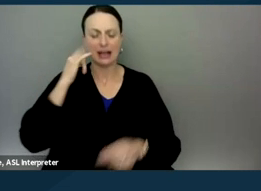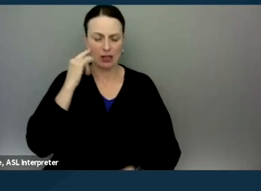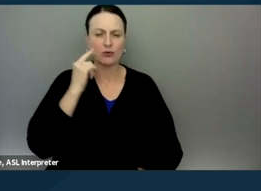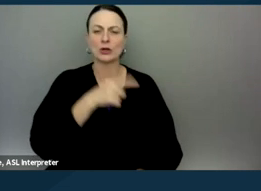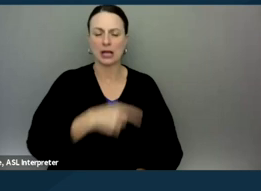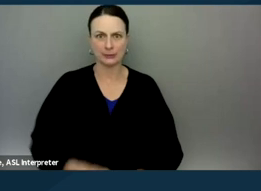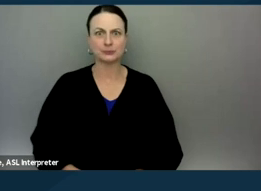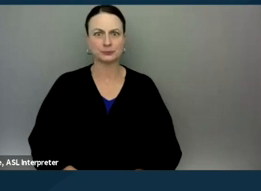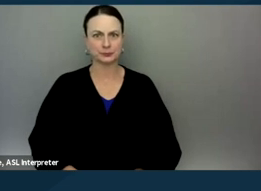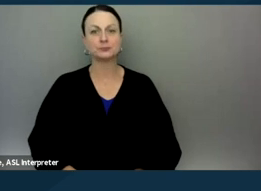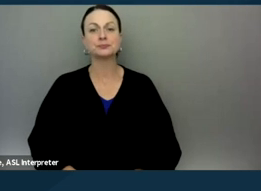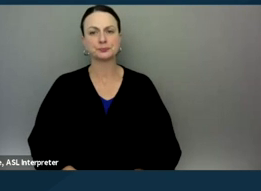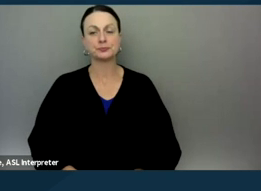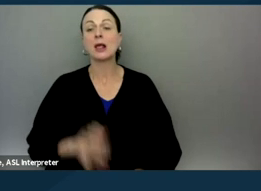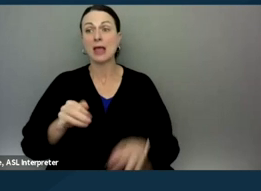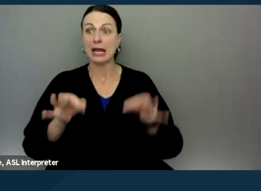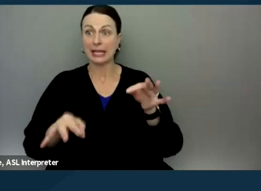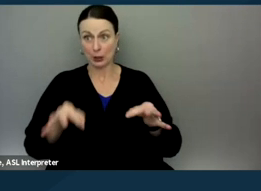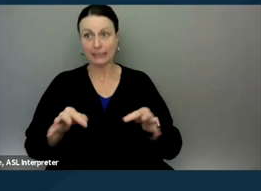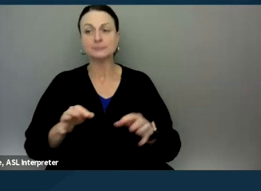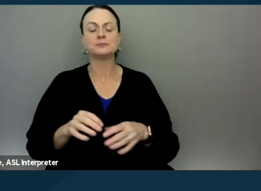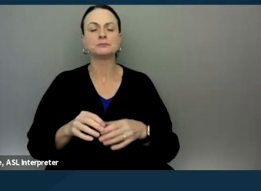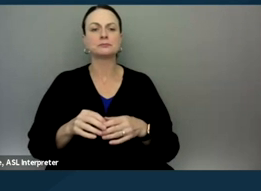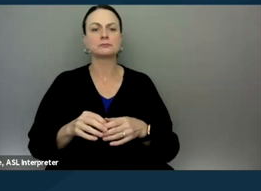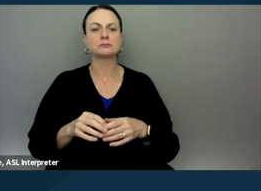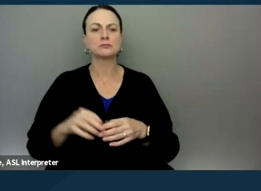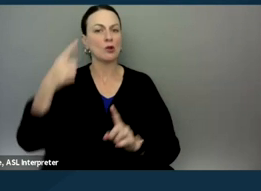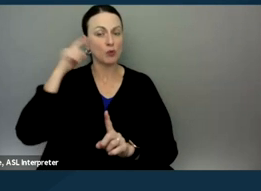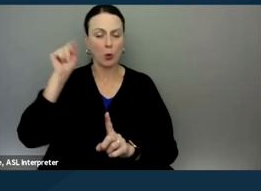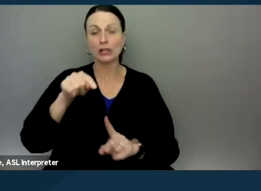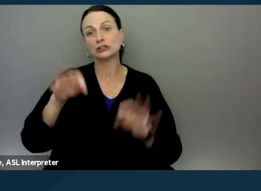They are hearings that determine what students' rights are